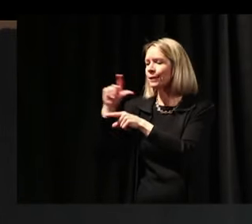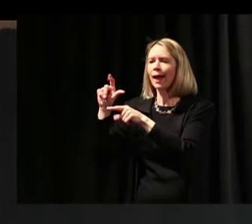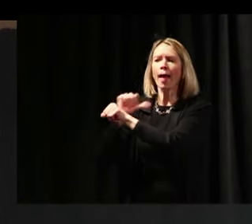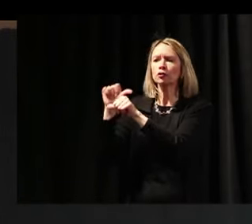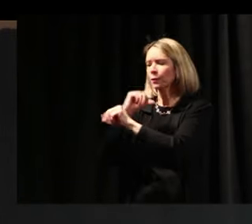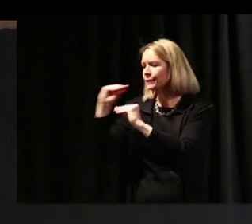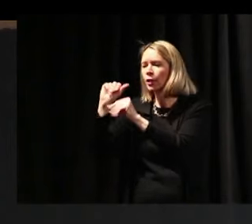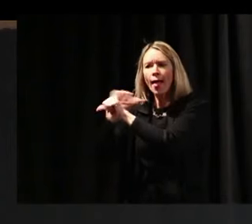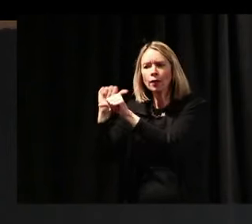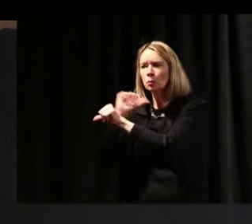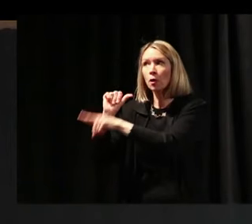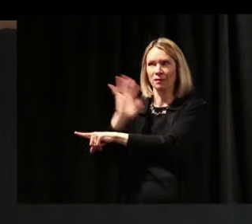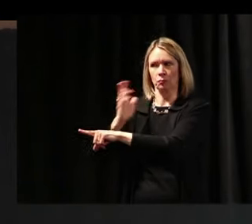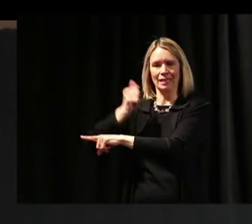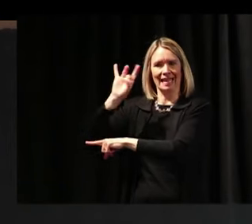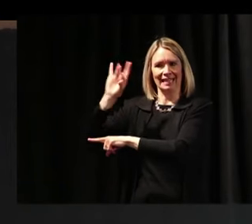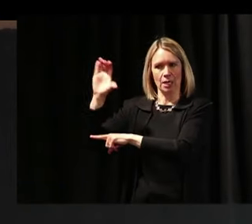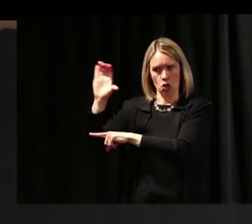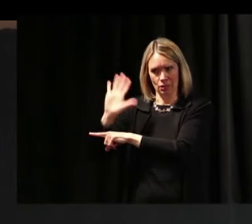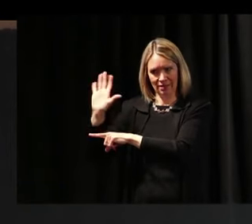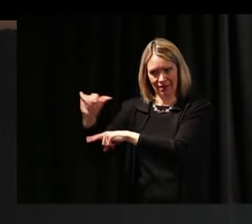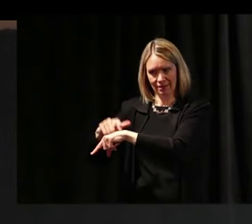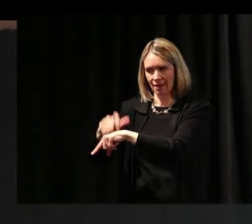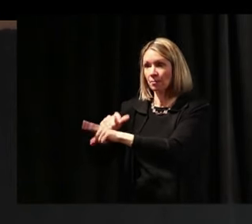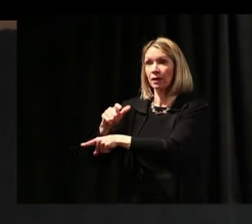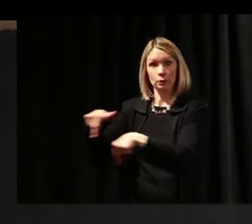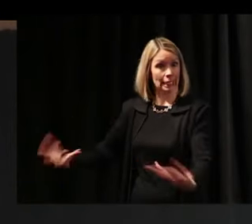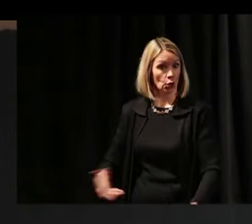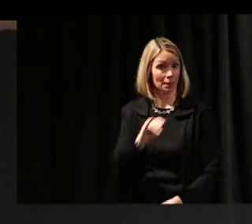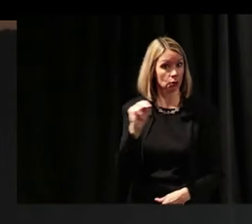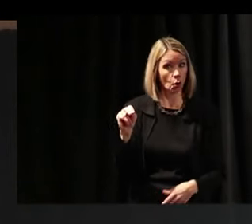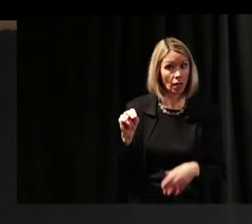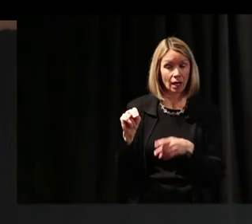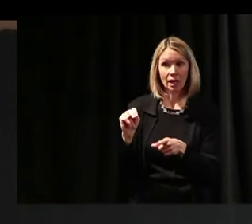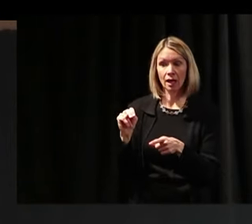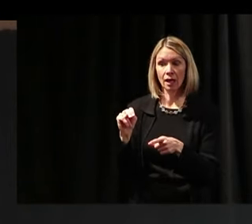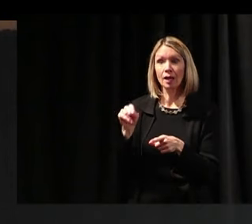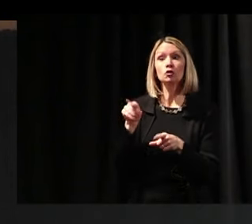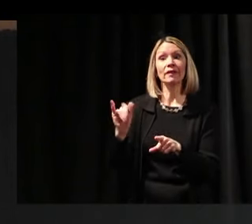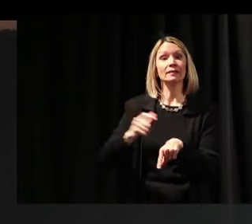in the 1800s. He was in Minnesota – or in Maine –